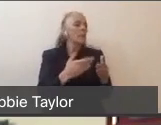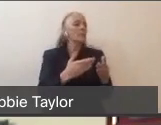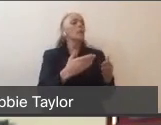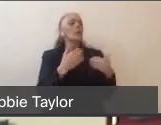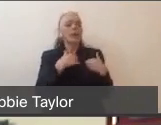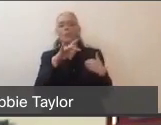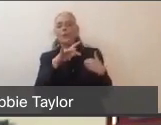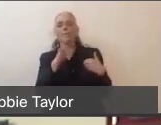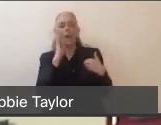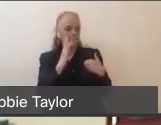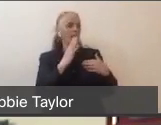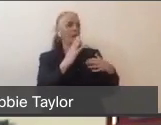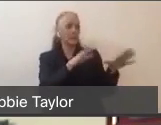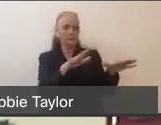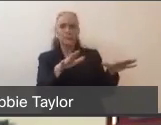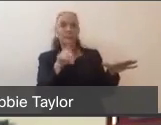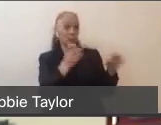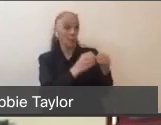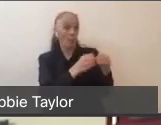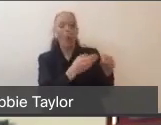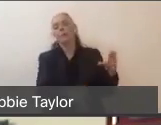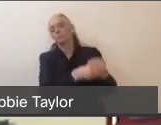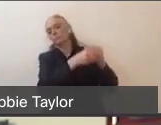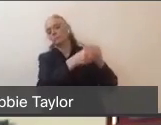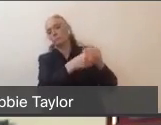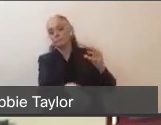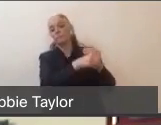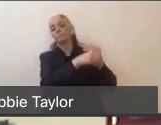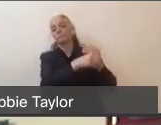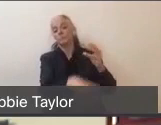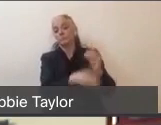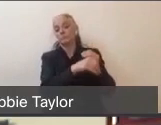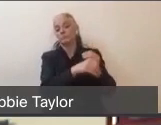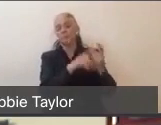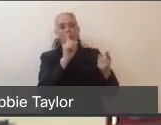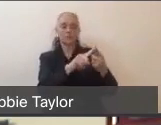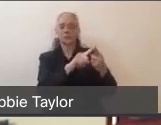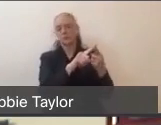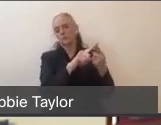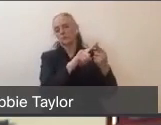until we reach the point that we no longer need to create those beds. And we can make that site